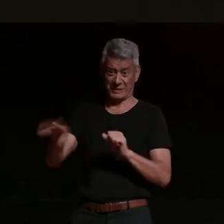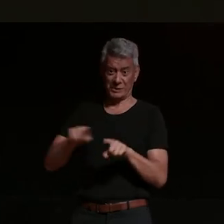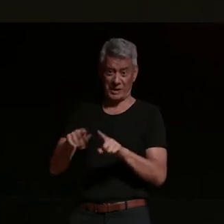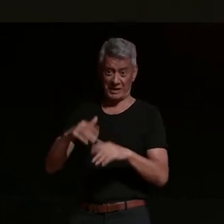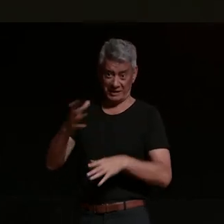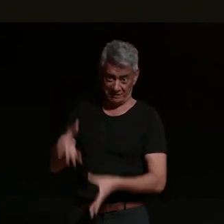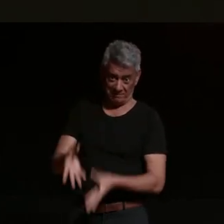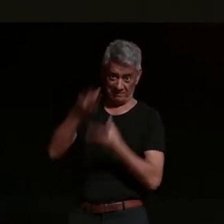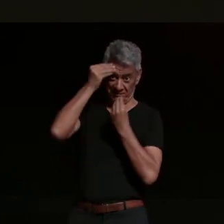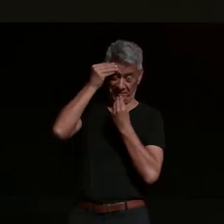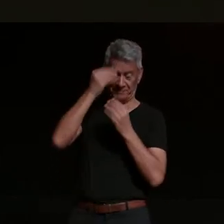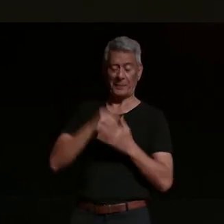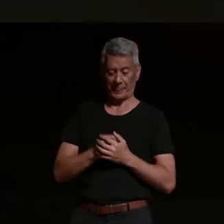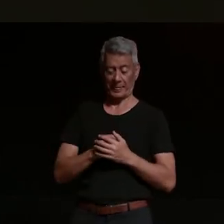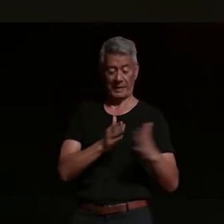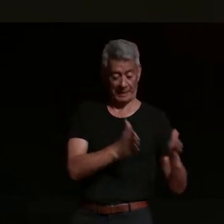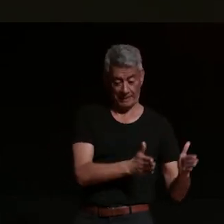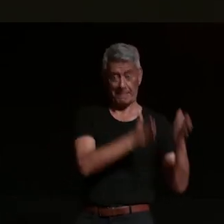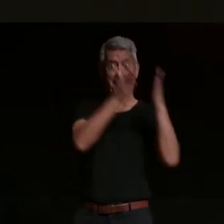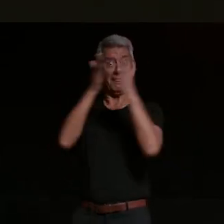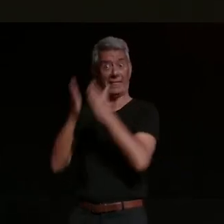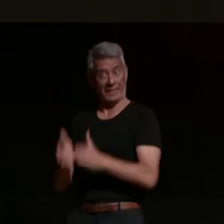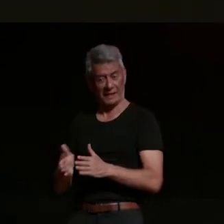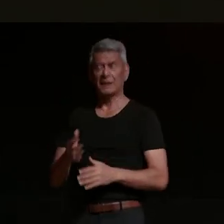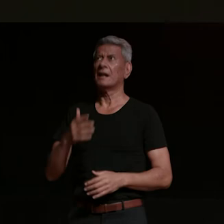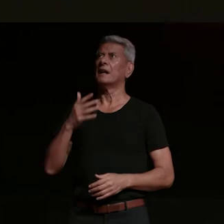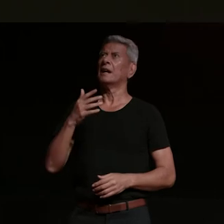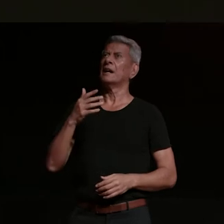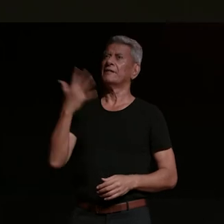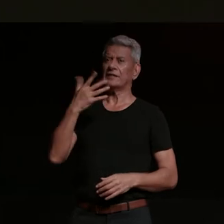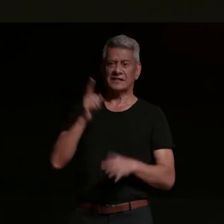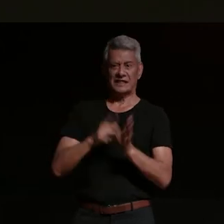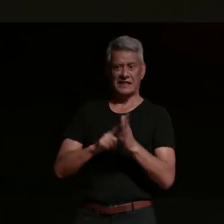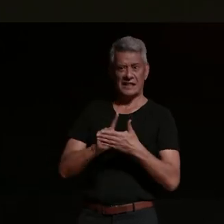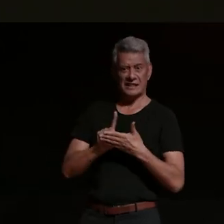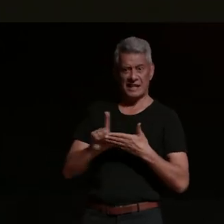um the next big lesson came probably 16 years later i'd had a big hiatus from writing and